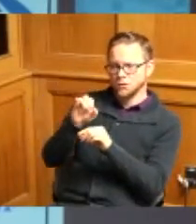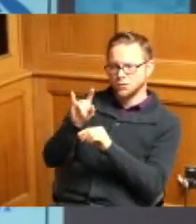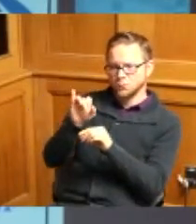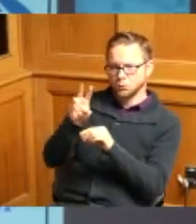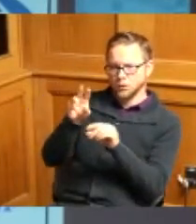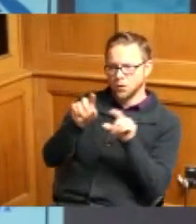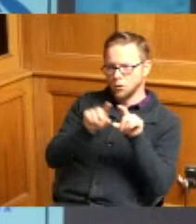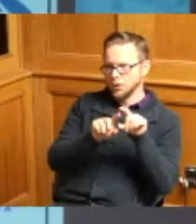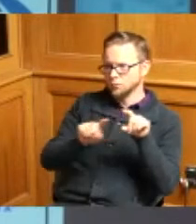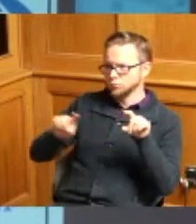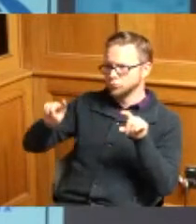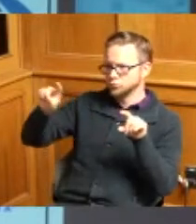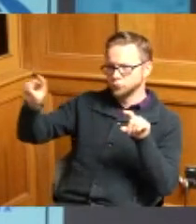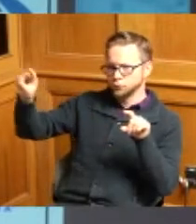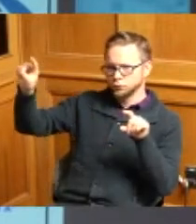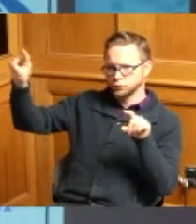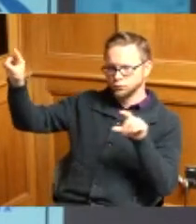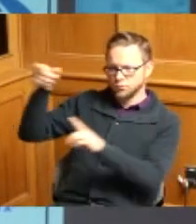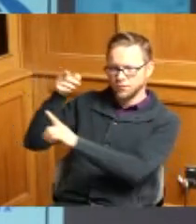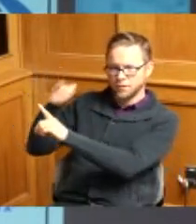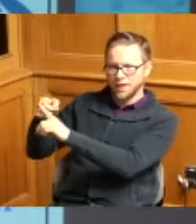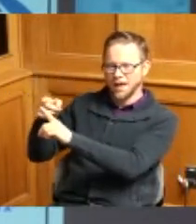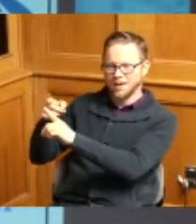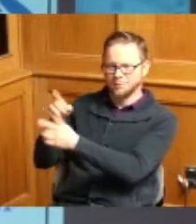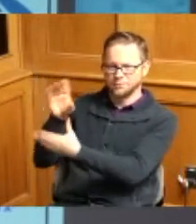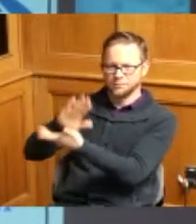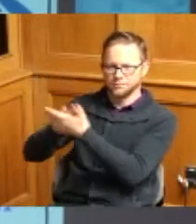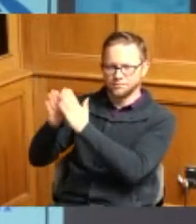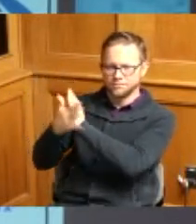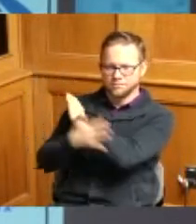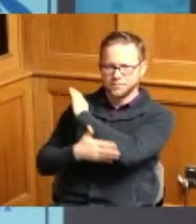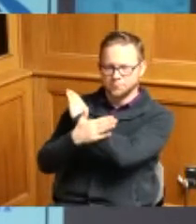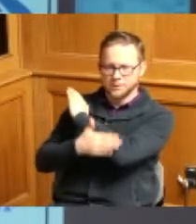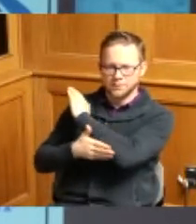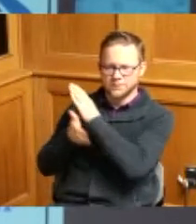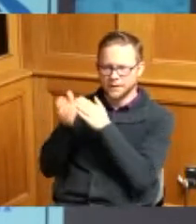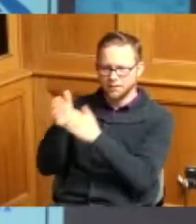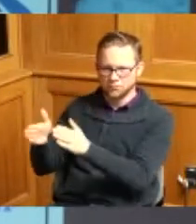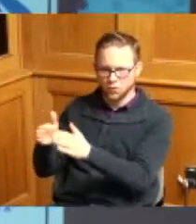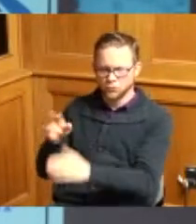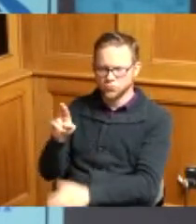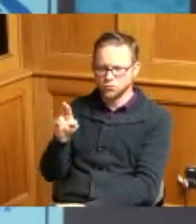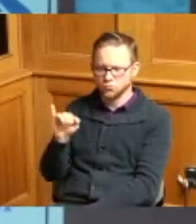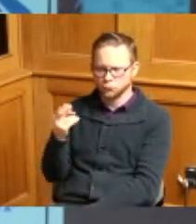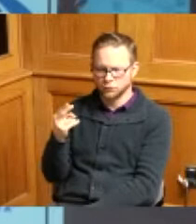to rich road which is in a county road so willow comes into our neighborhood off a rich road I see